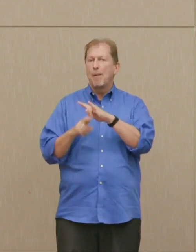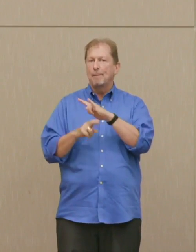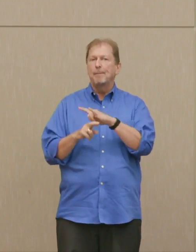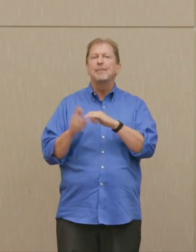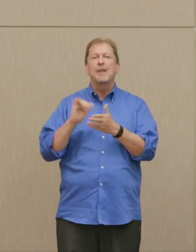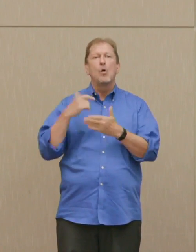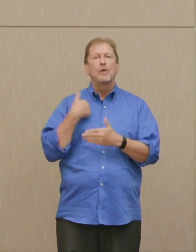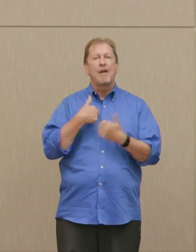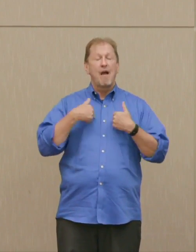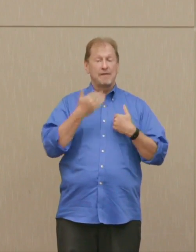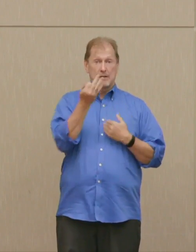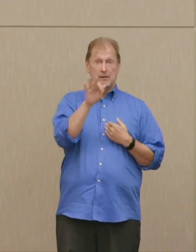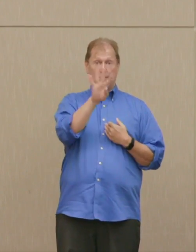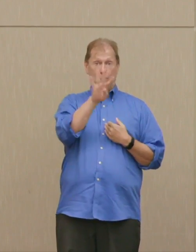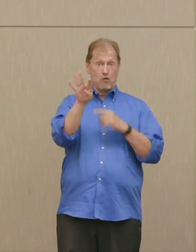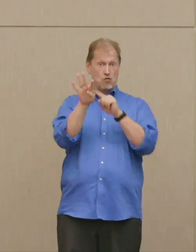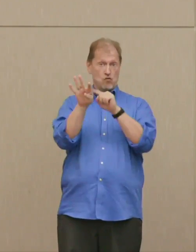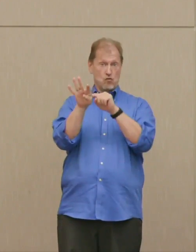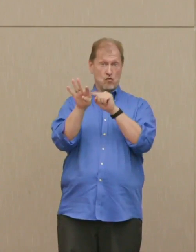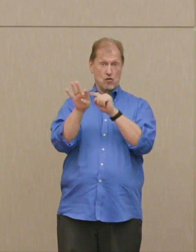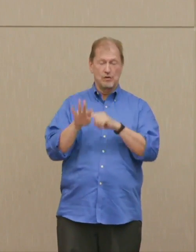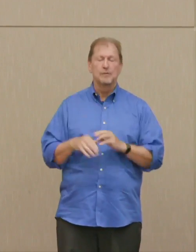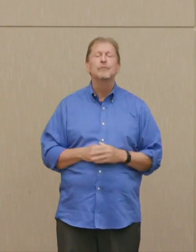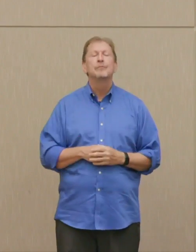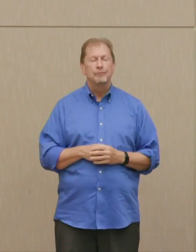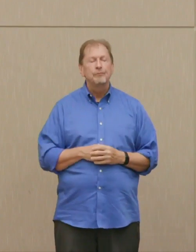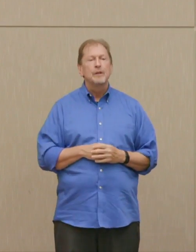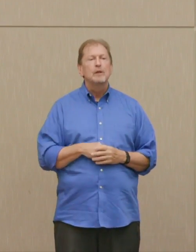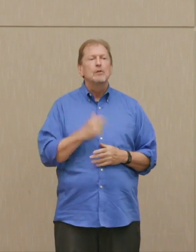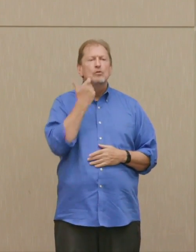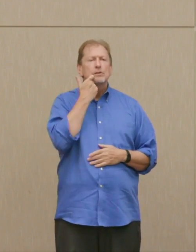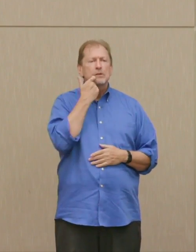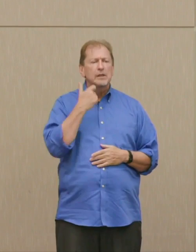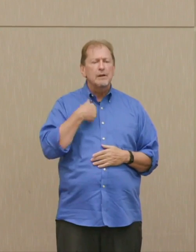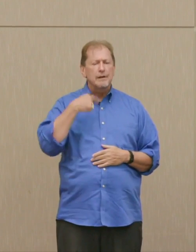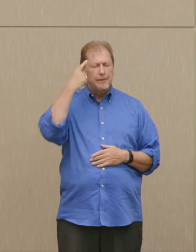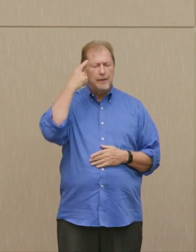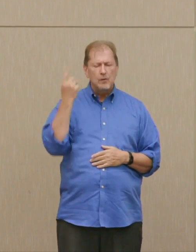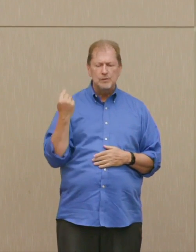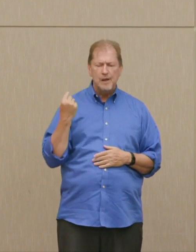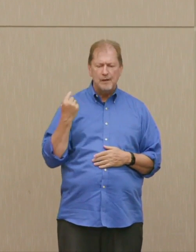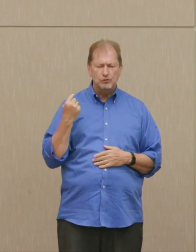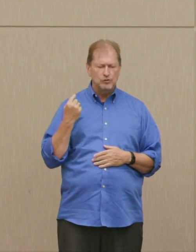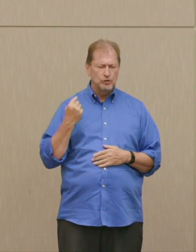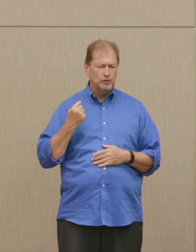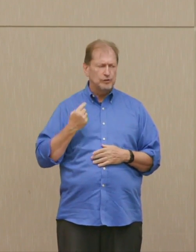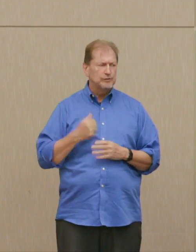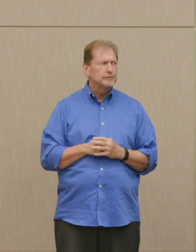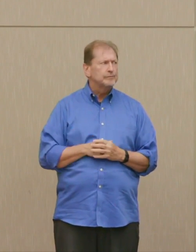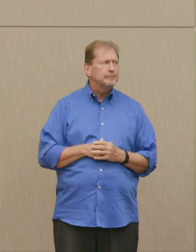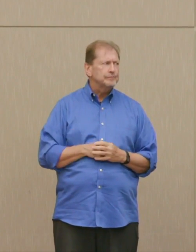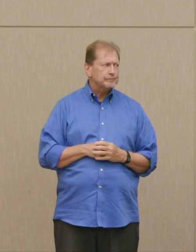Dr. Ellsberg: Now, just recently, I think in this last year, or in this last year, President